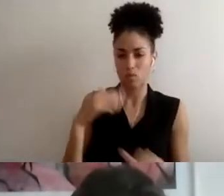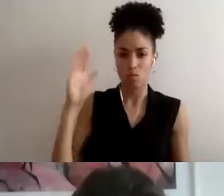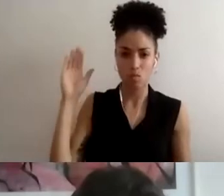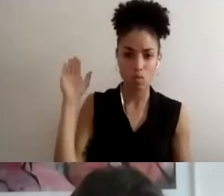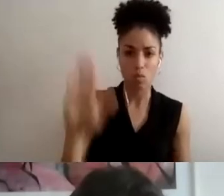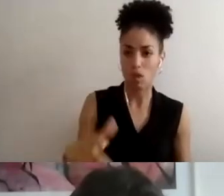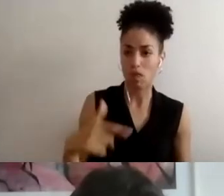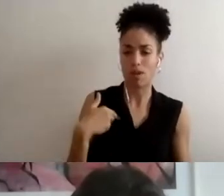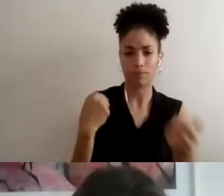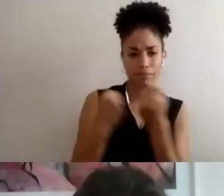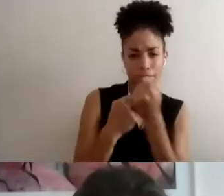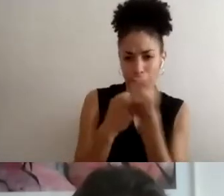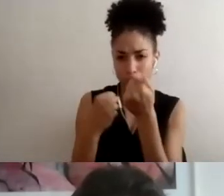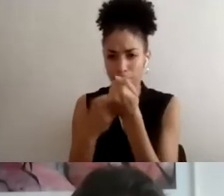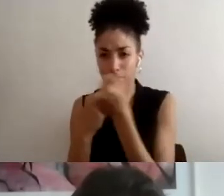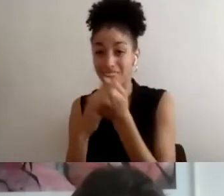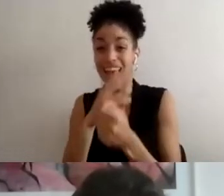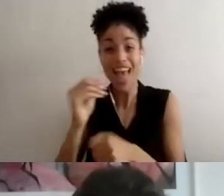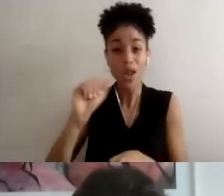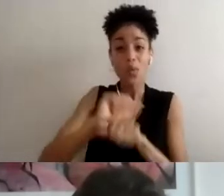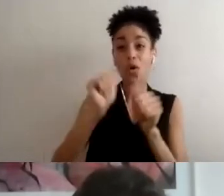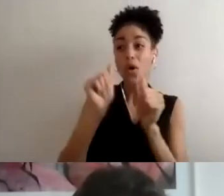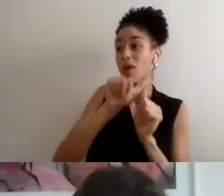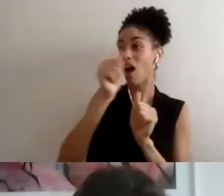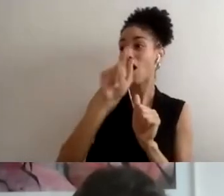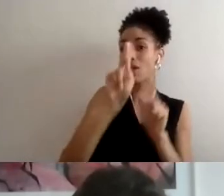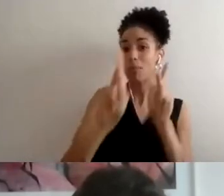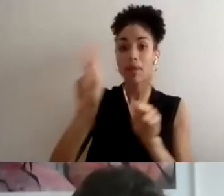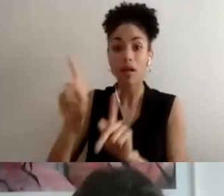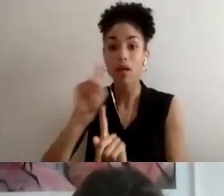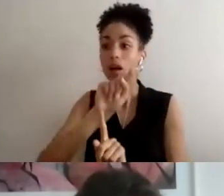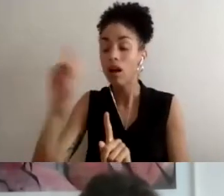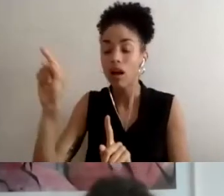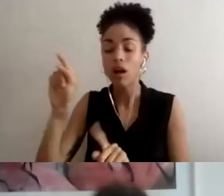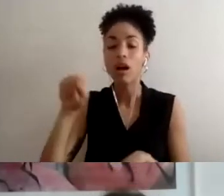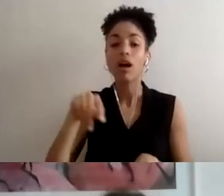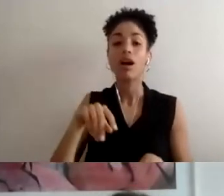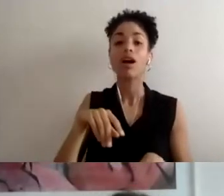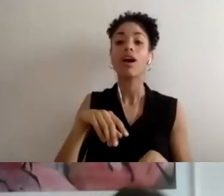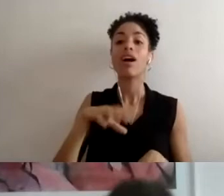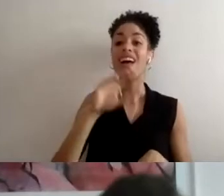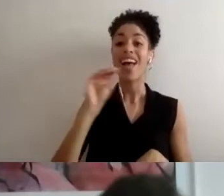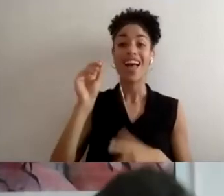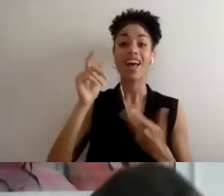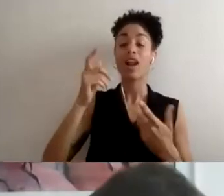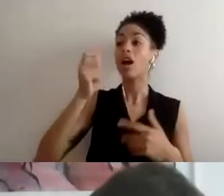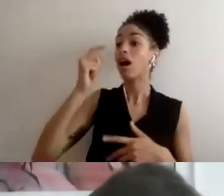other people, by centering voices and work of people who are maybe